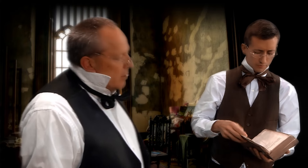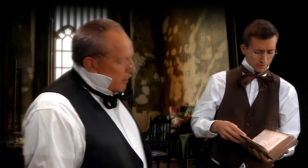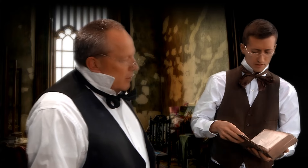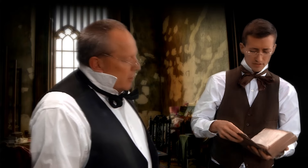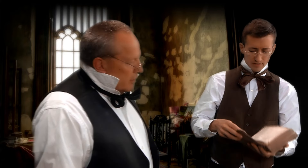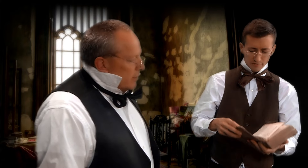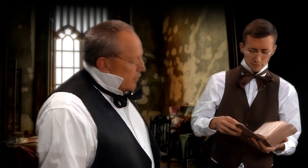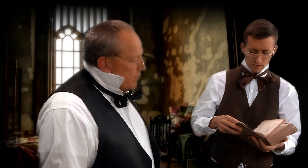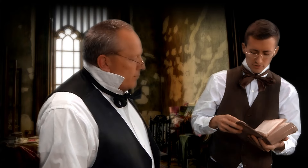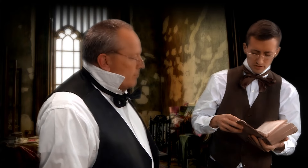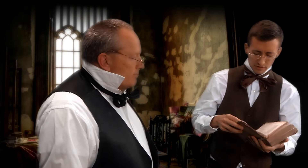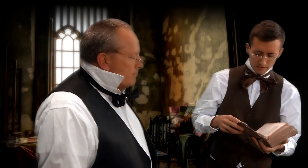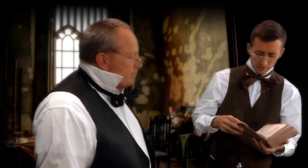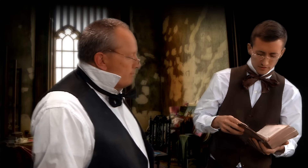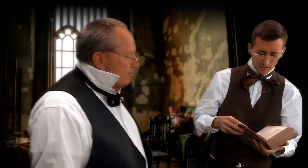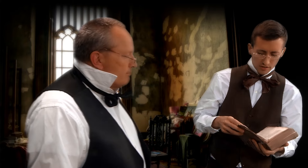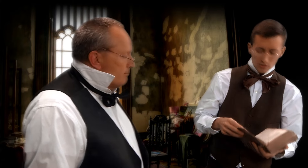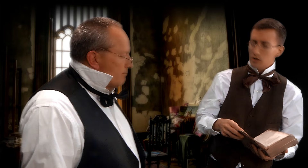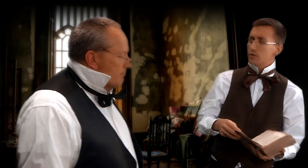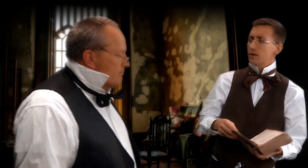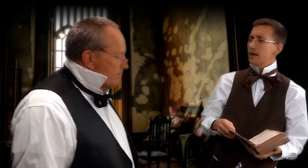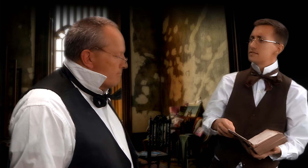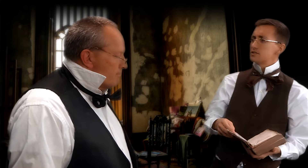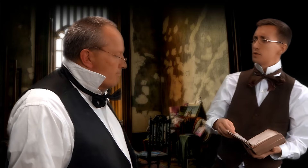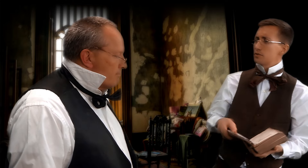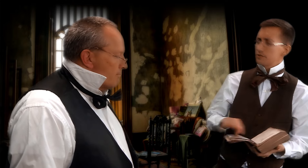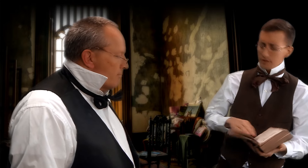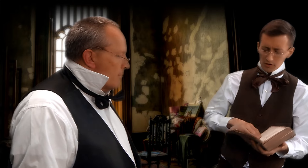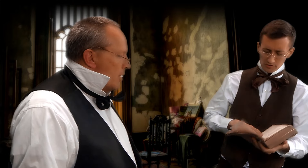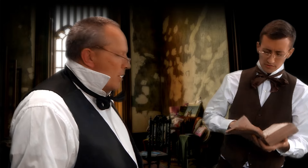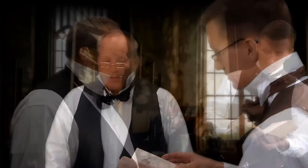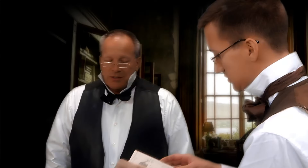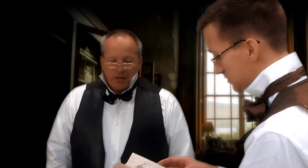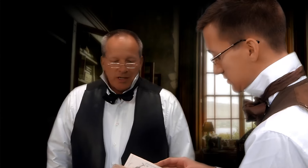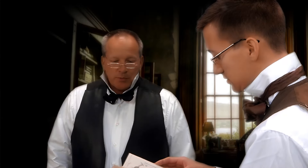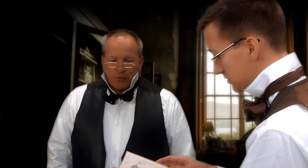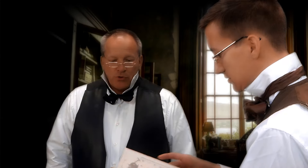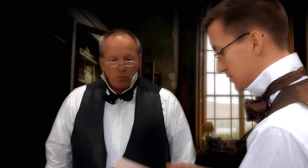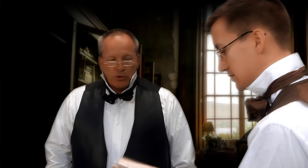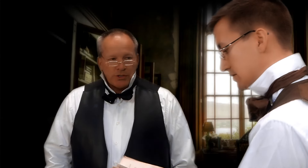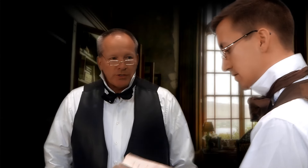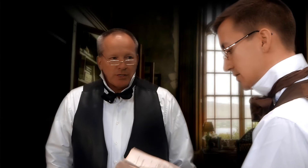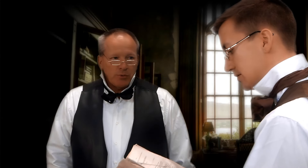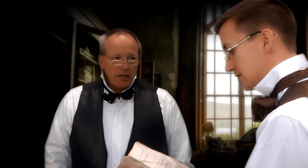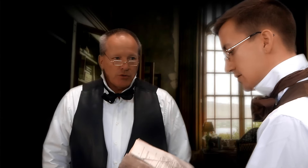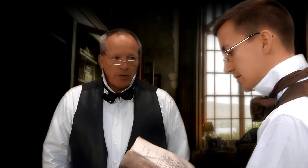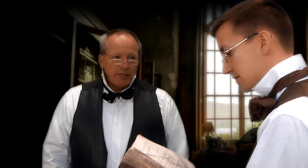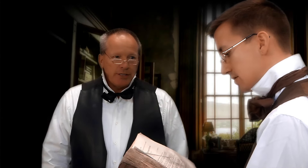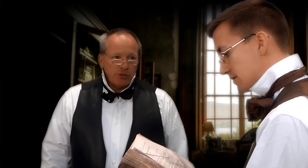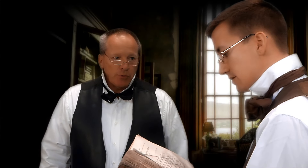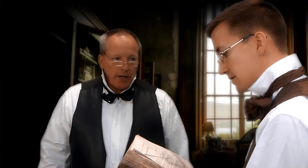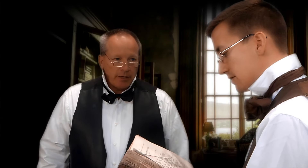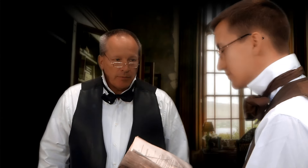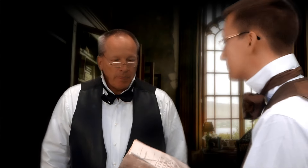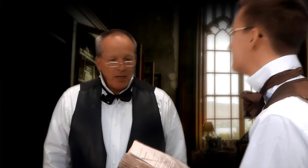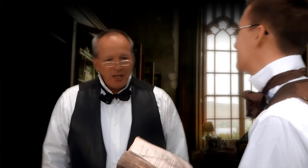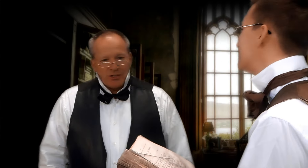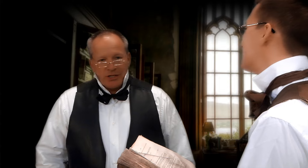I mean, with this kind of information, the deaf could talk with their hands and spell with their fingers! Yes, but with no more success than we had with trying to teach her writing.